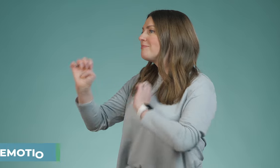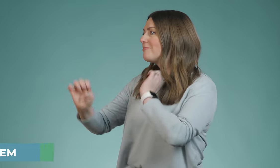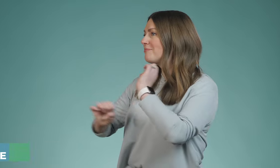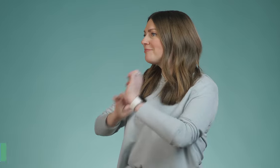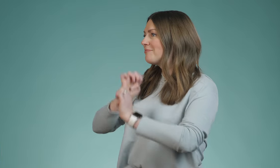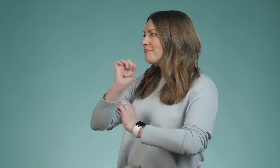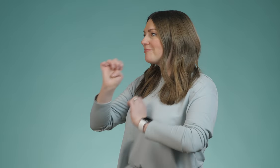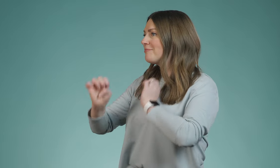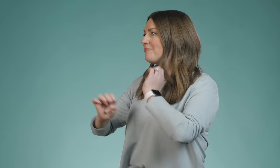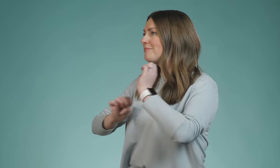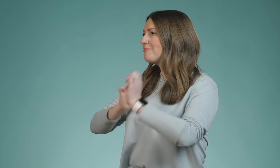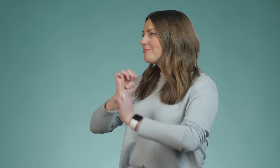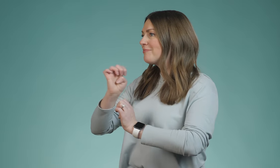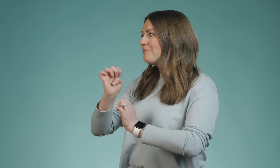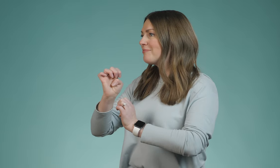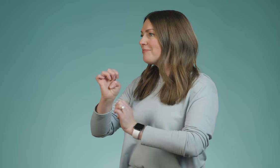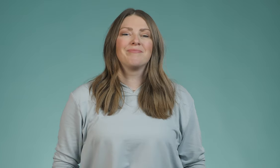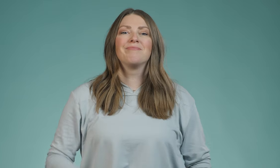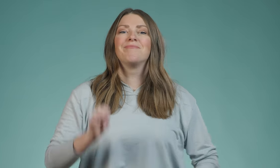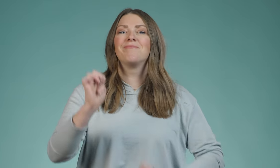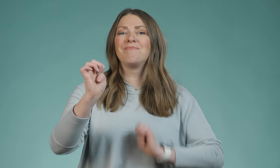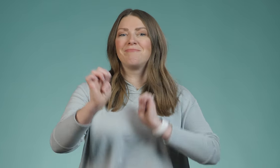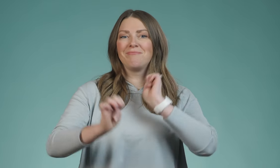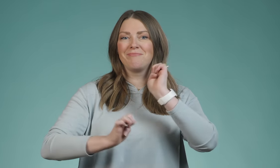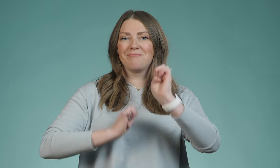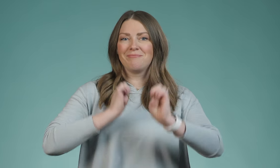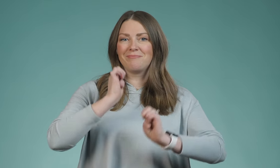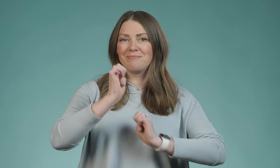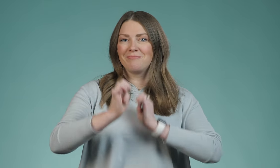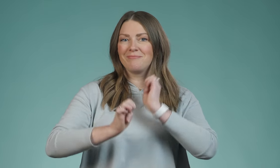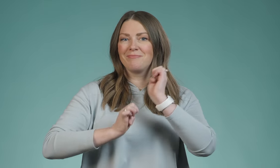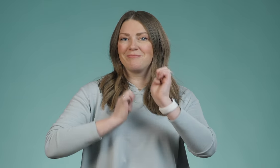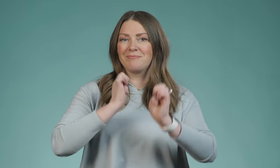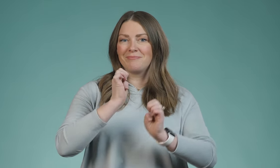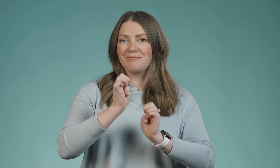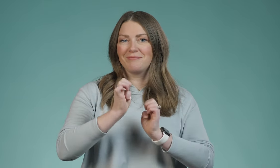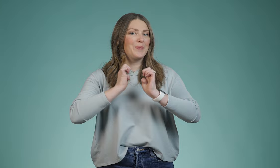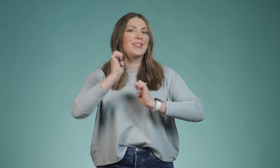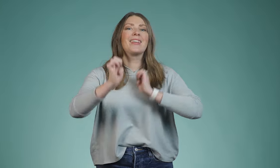You have E-hands rotating outwards on your body.